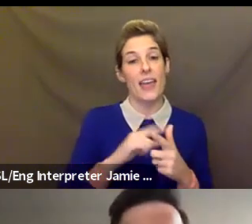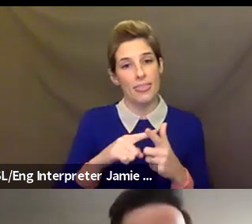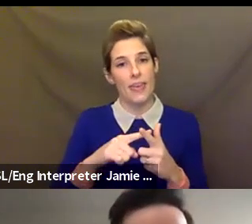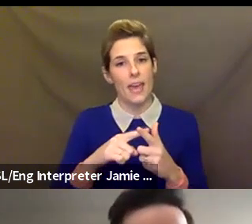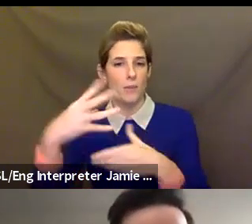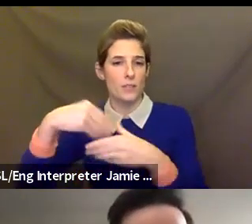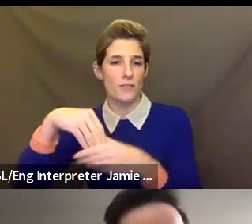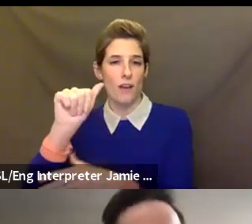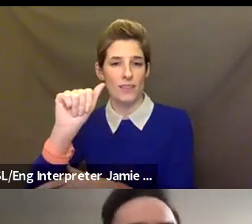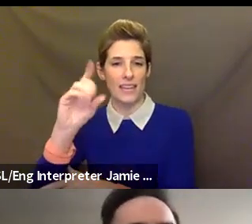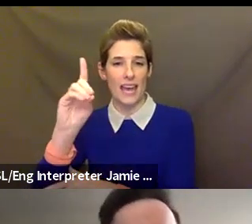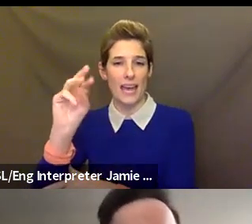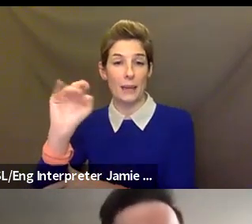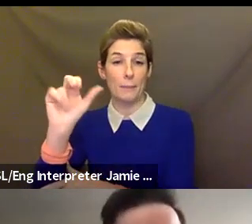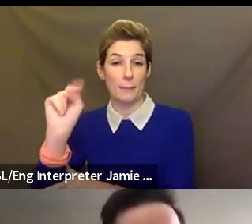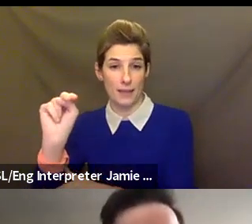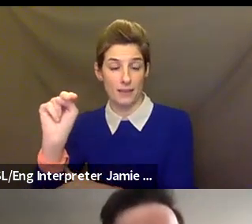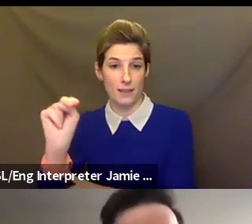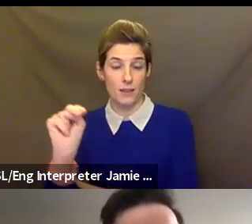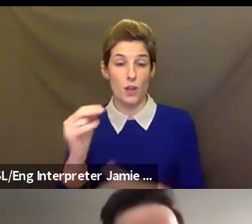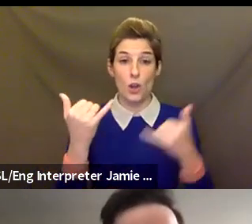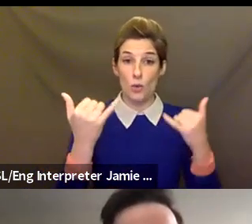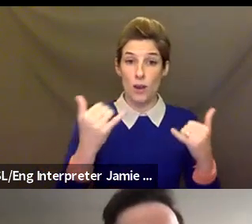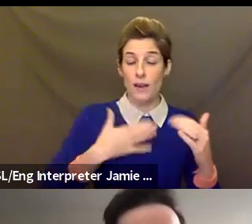role is to oversee the ArtsConnection programs and